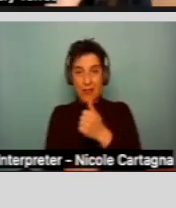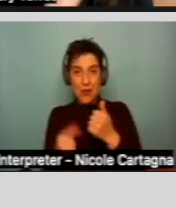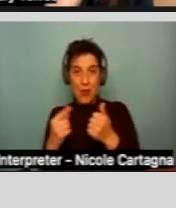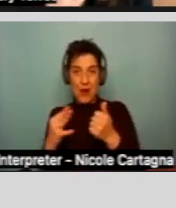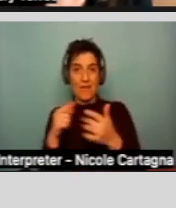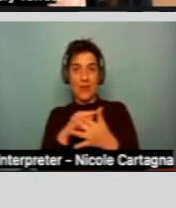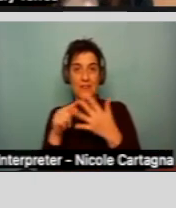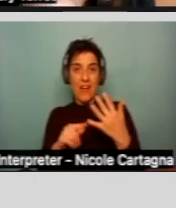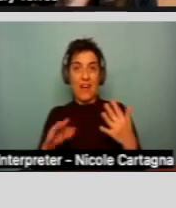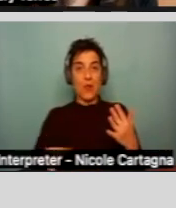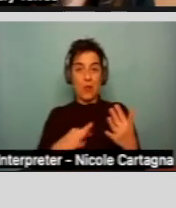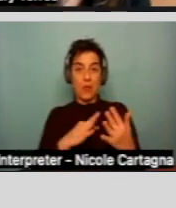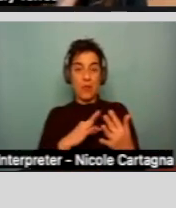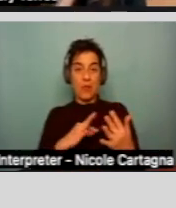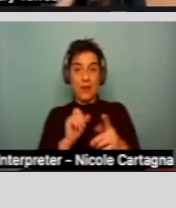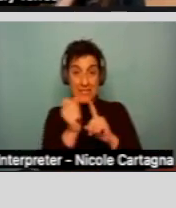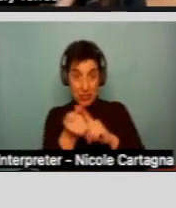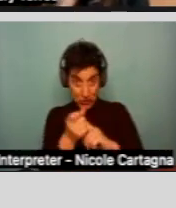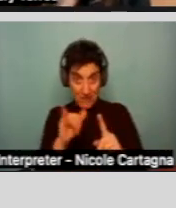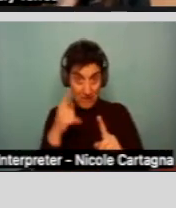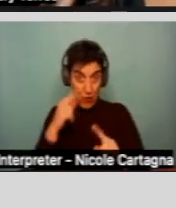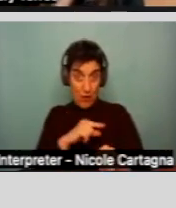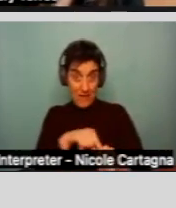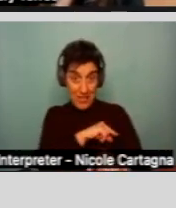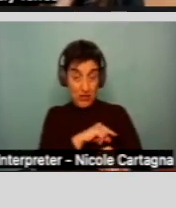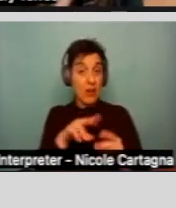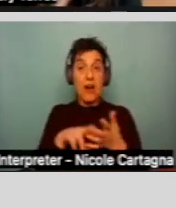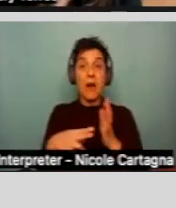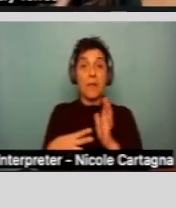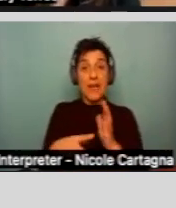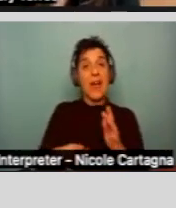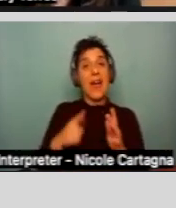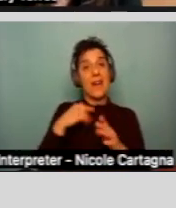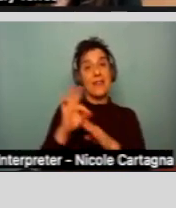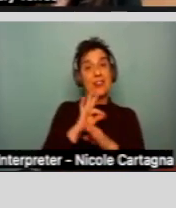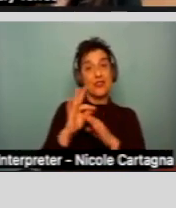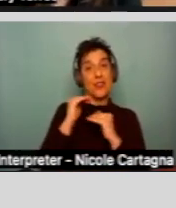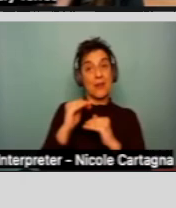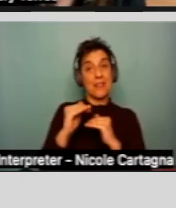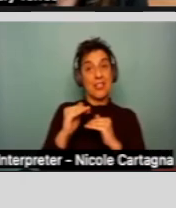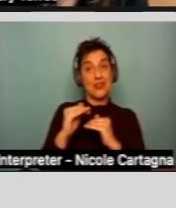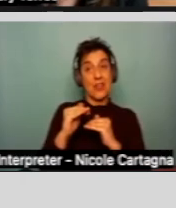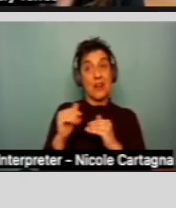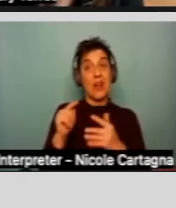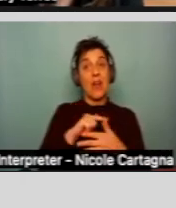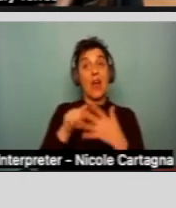So instead, they must so that there is a functional limitation in at least two of the following five areas of major life activity.